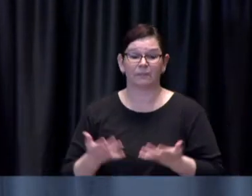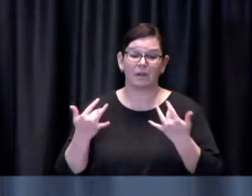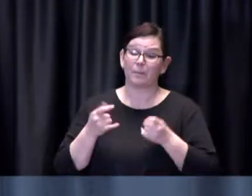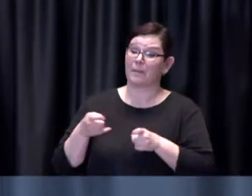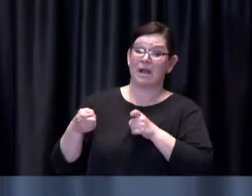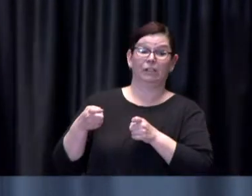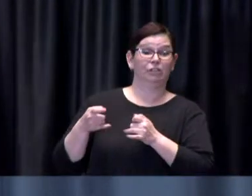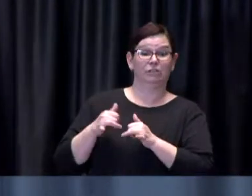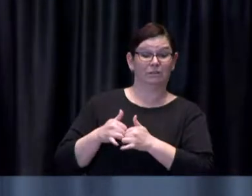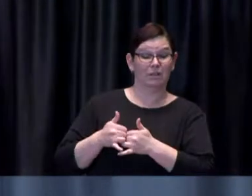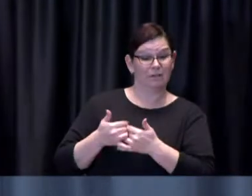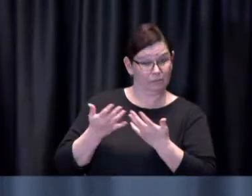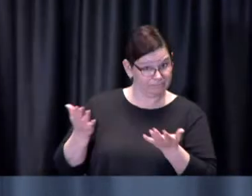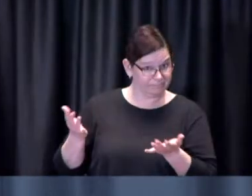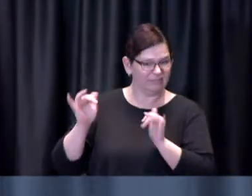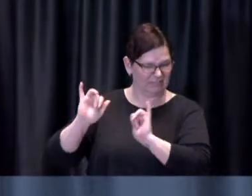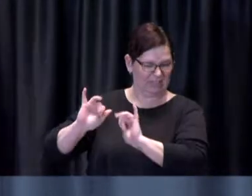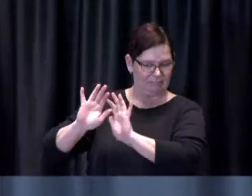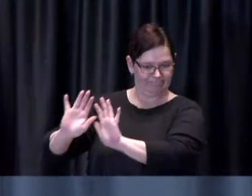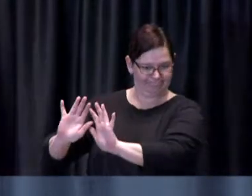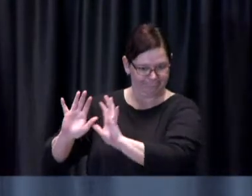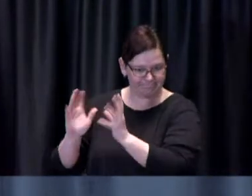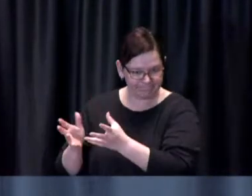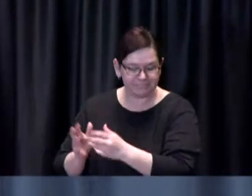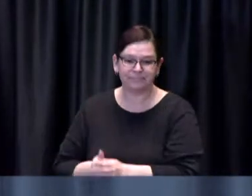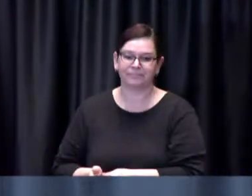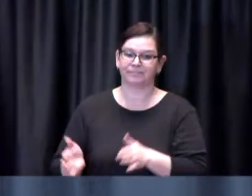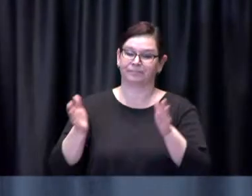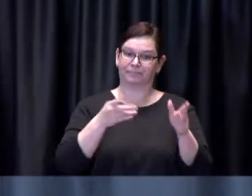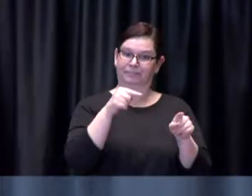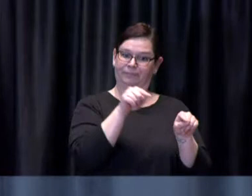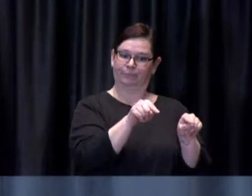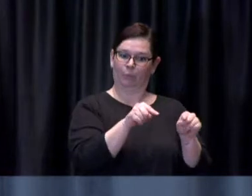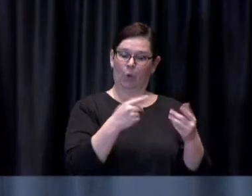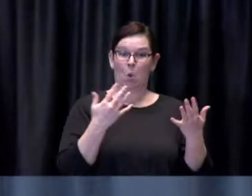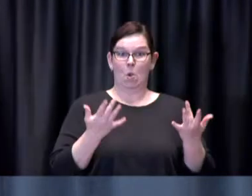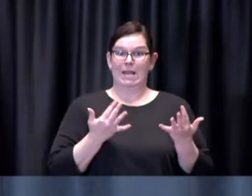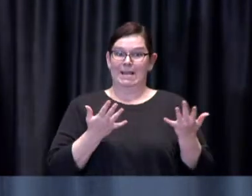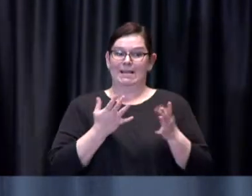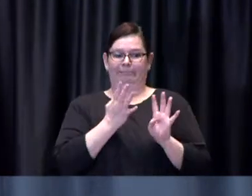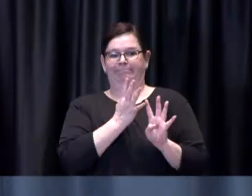with respect to uh to the waitlist as you heard me say we are a client of the Provincial Booking system